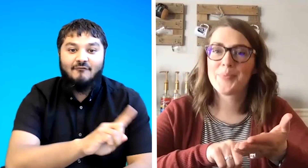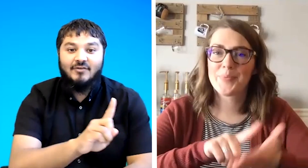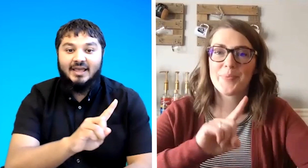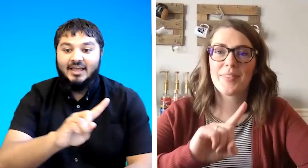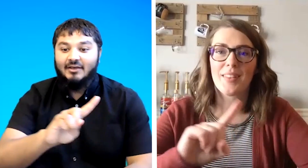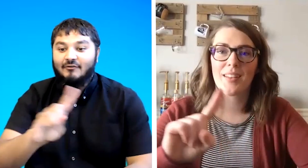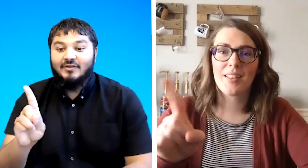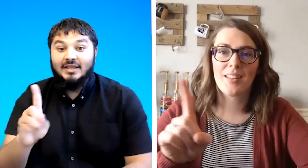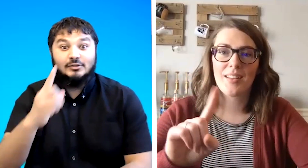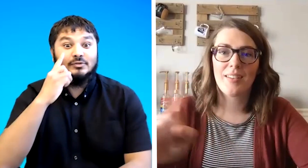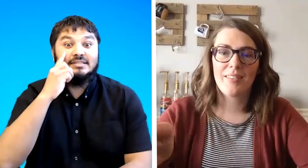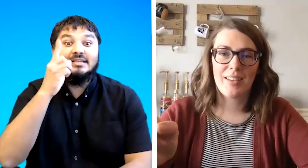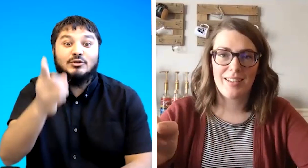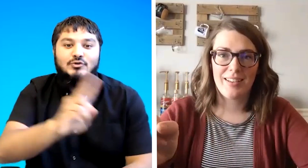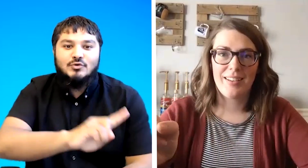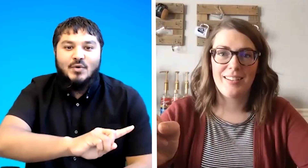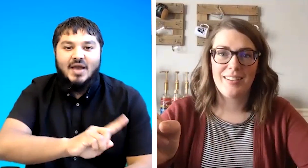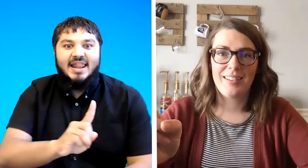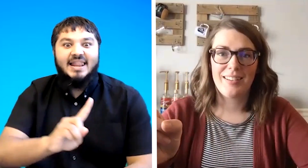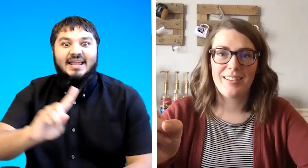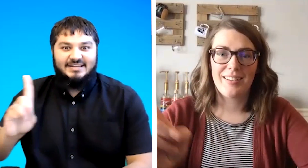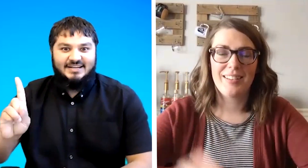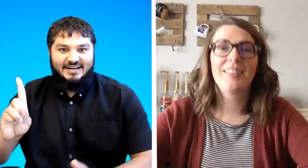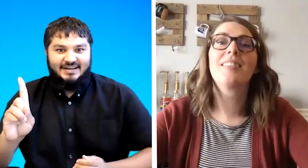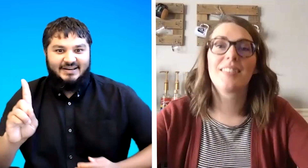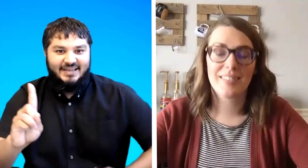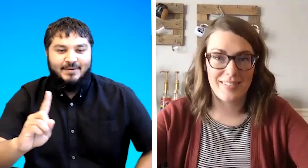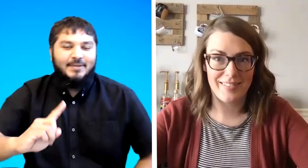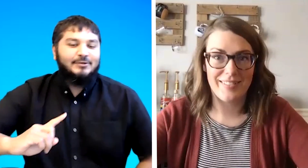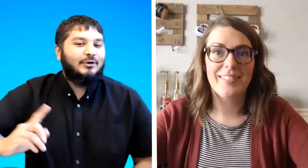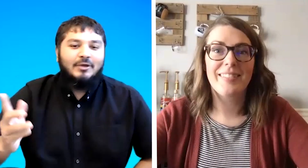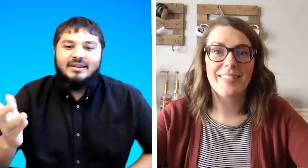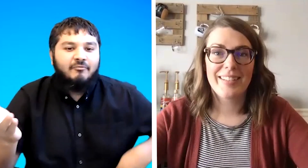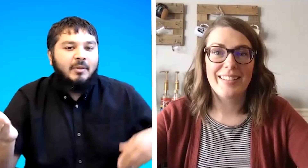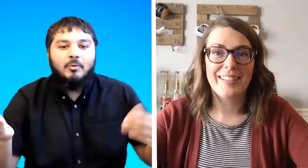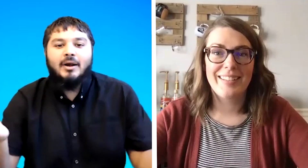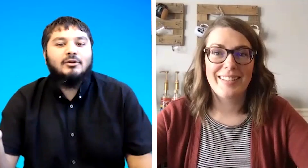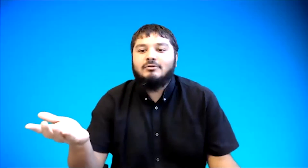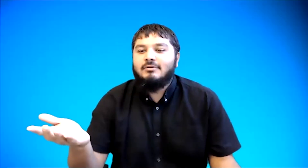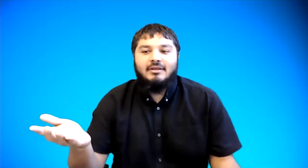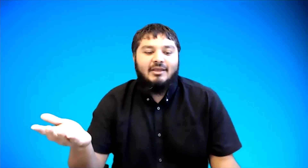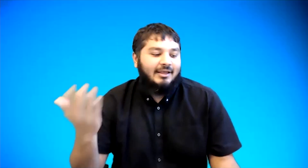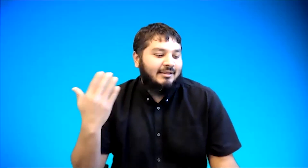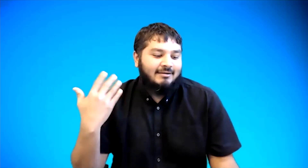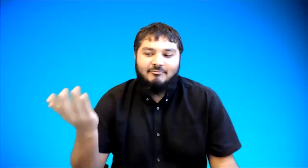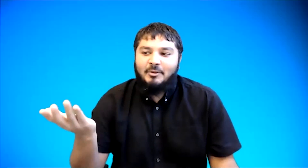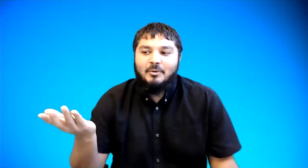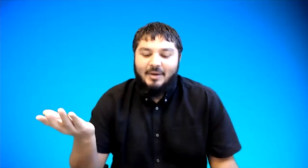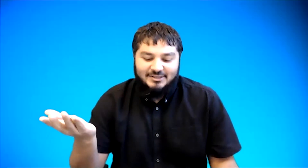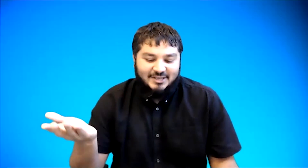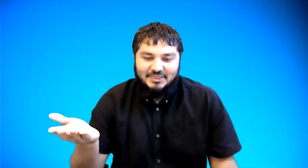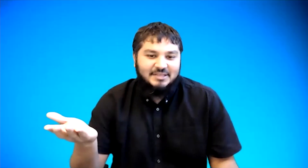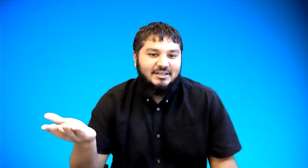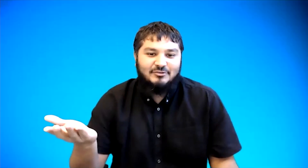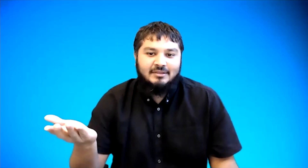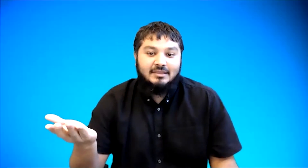flick flick so see you later okay so deaf people might deaf people might sign this i've seen this